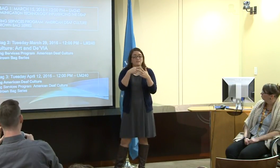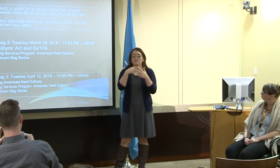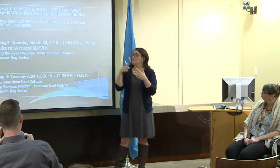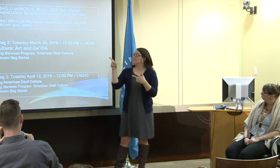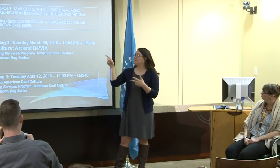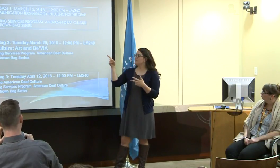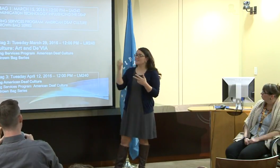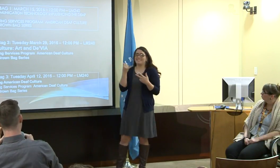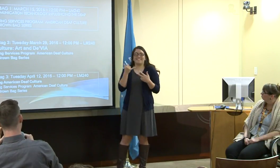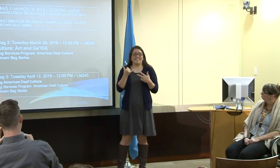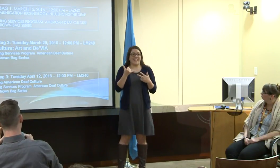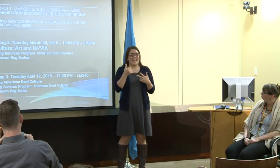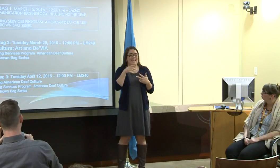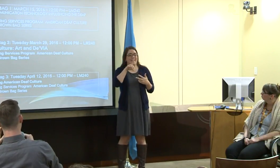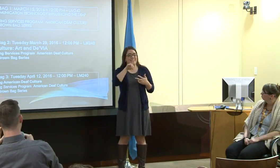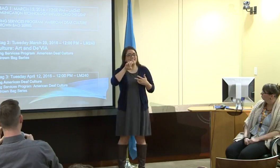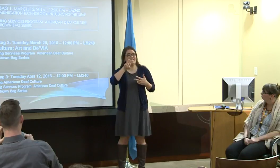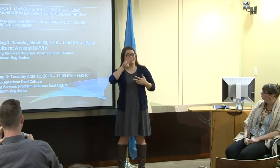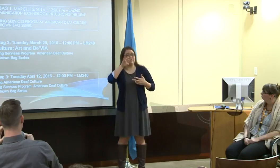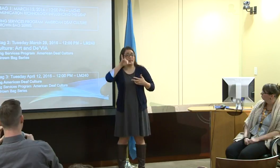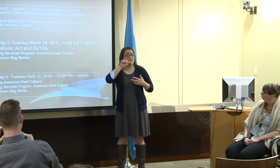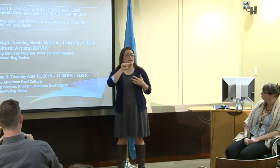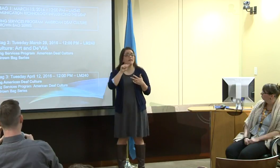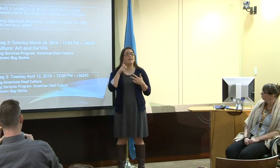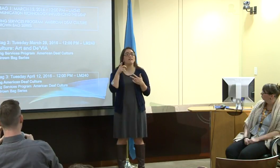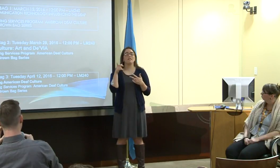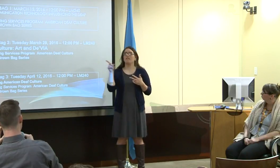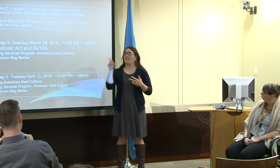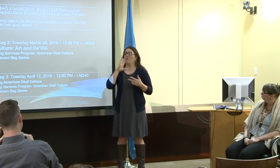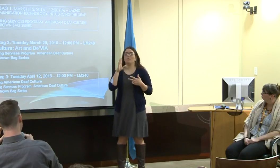The first one was technology and telecommunications.